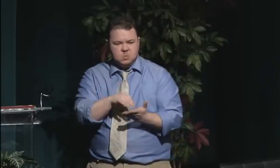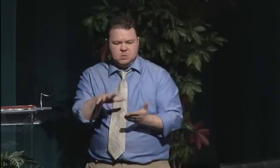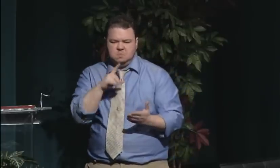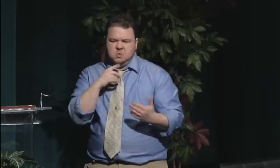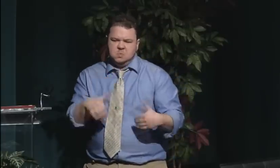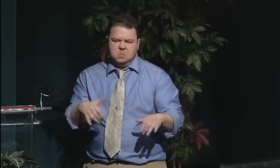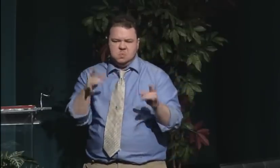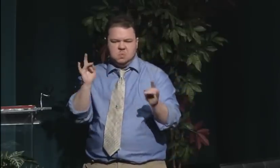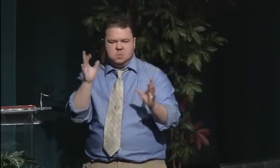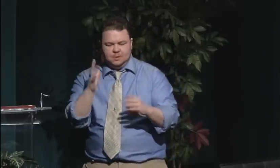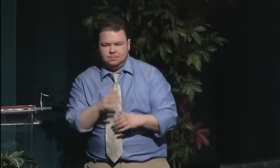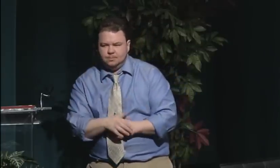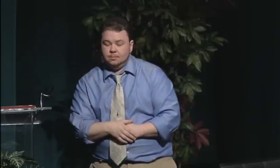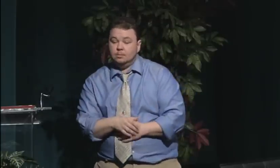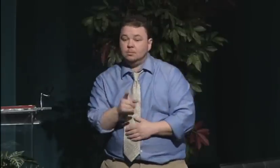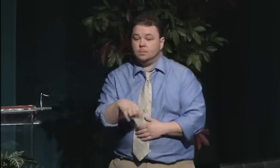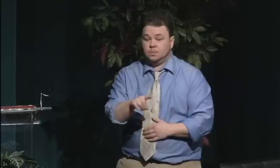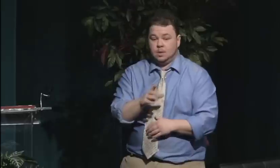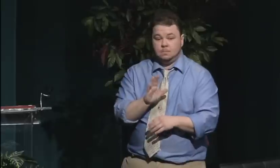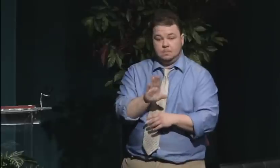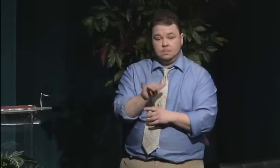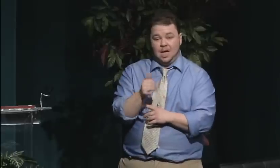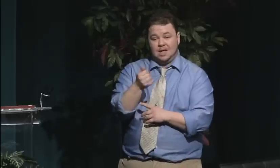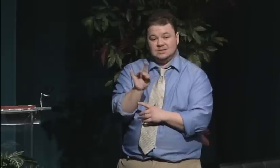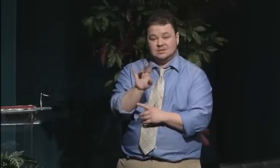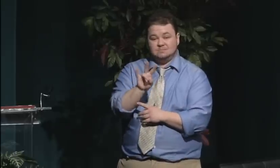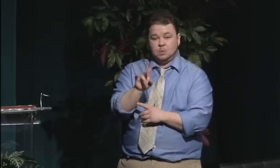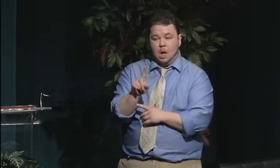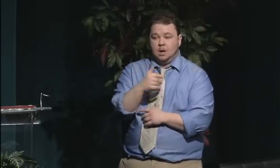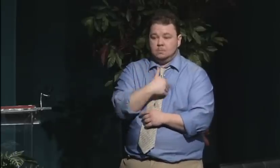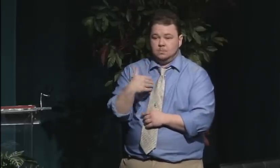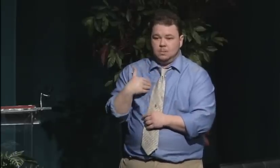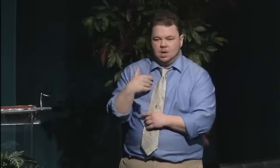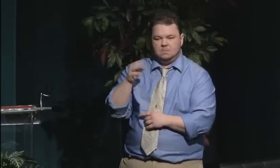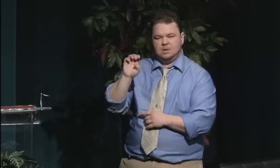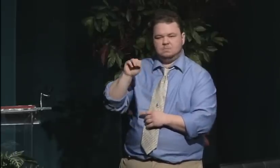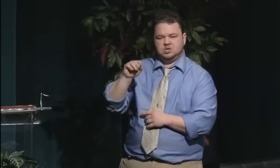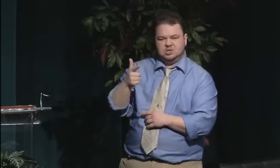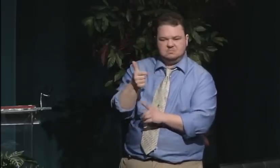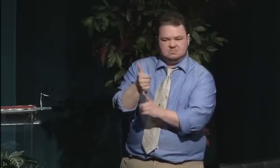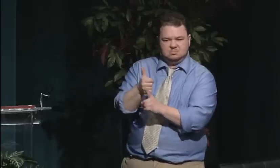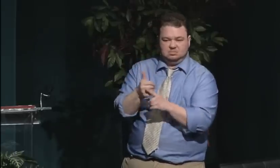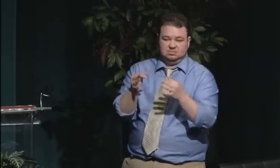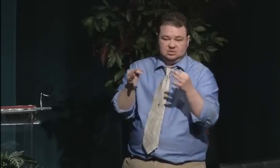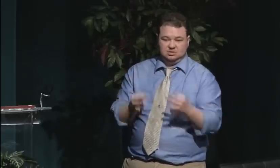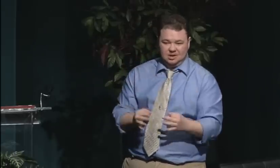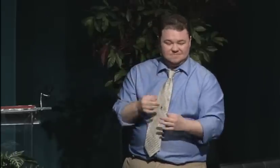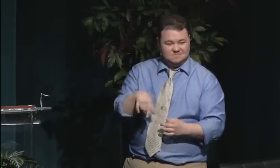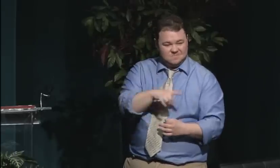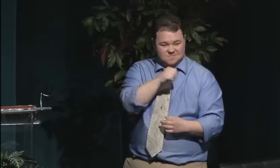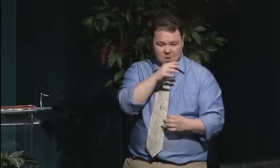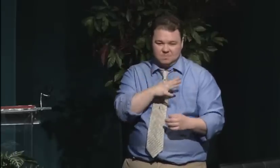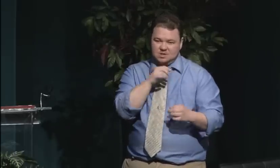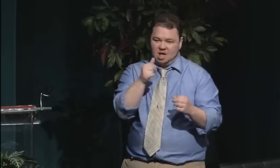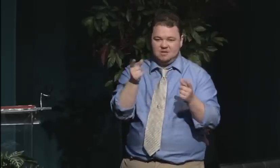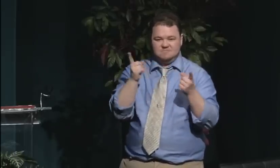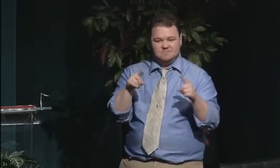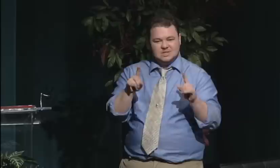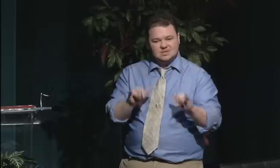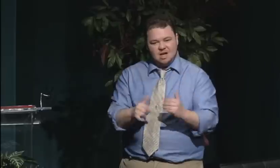to hearing education, the hearing women. Deaf women didn't stand by and just let that happen. They stood up for their rights as well.